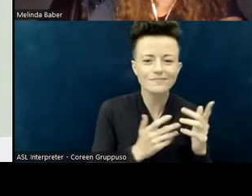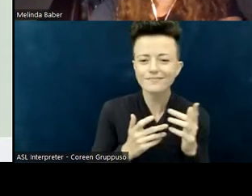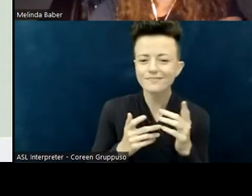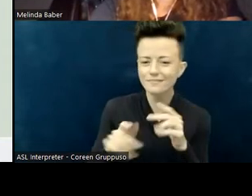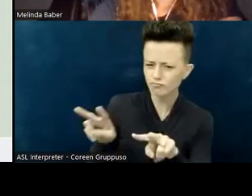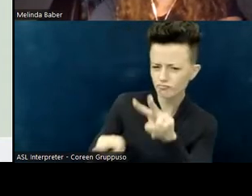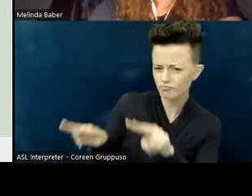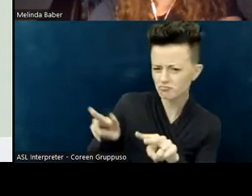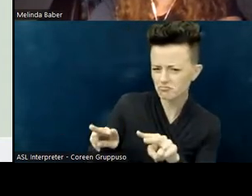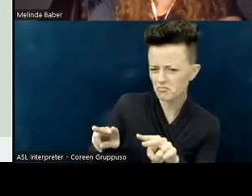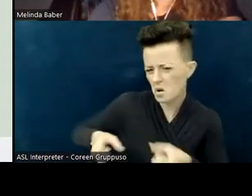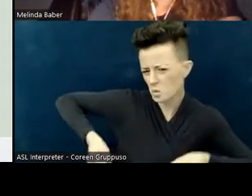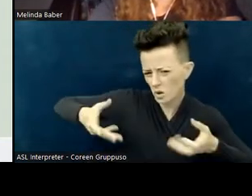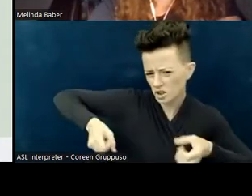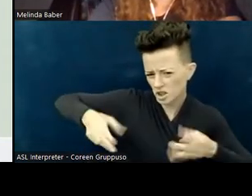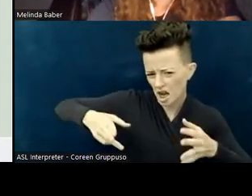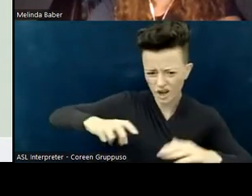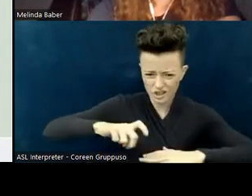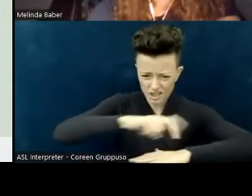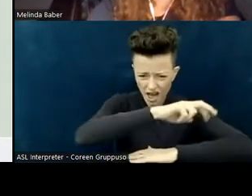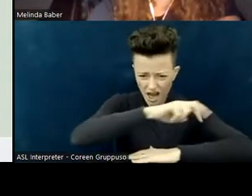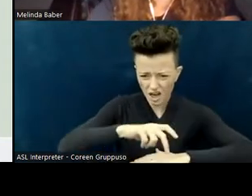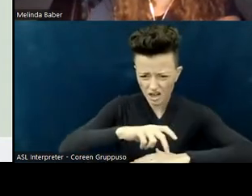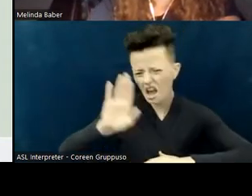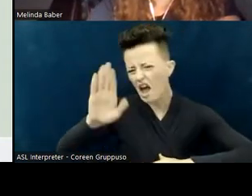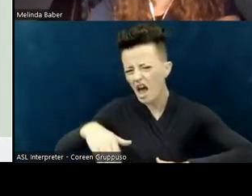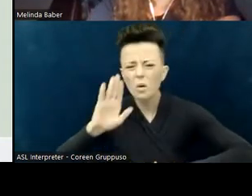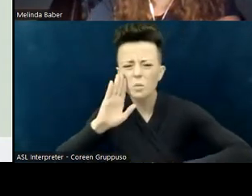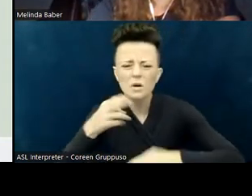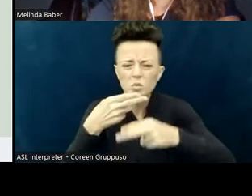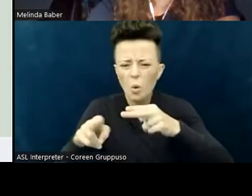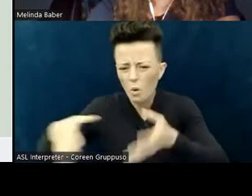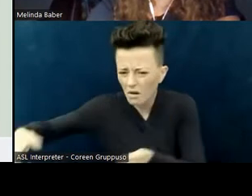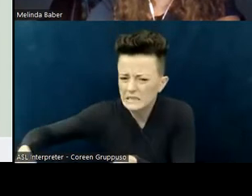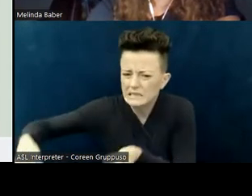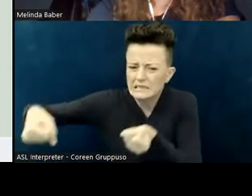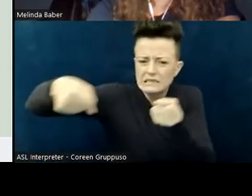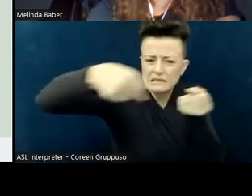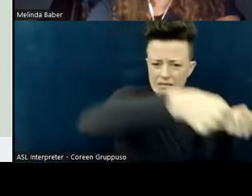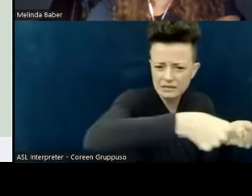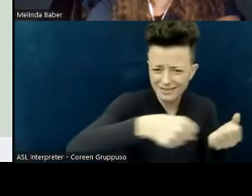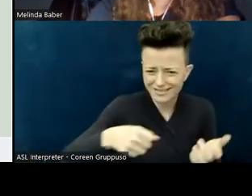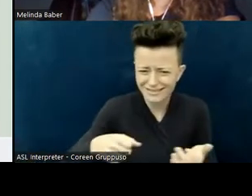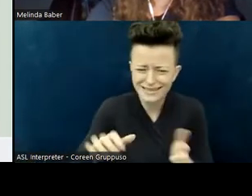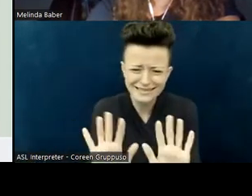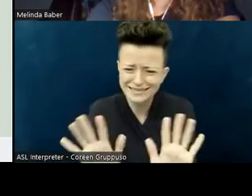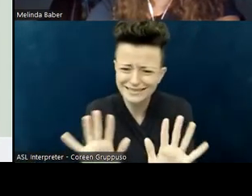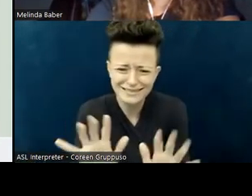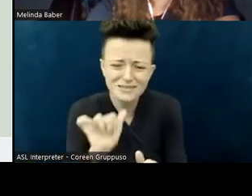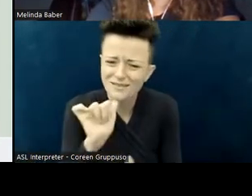"we'll carry you up the steps." Apparently happens more often than we would like to think. Or you have a potluck in an inaccessible space...